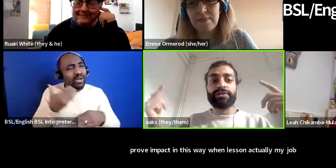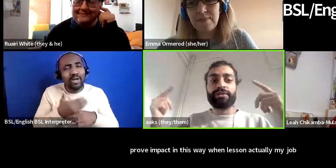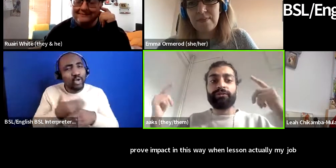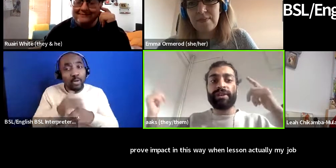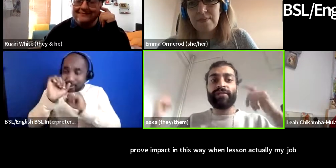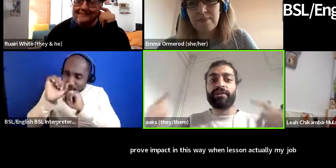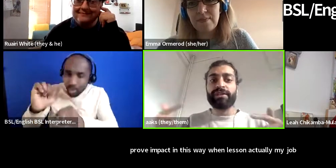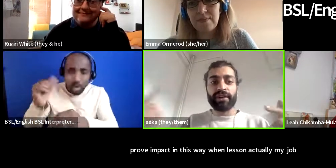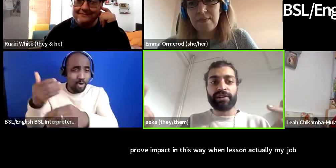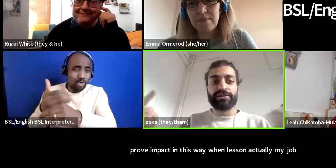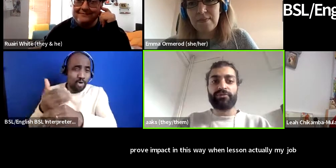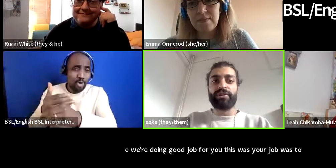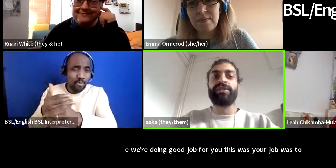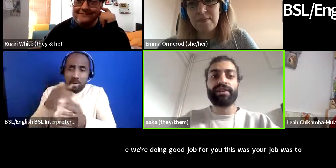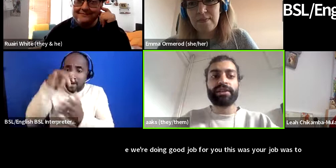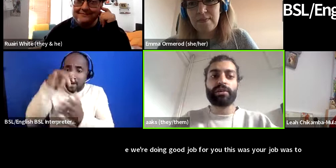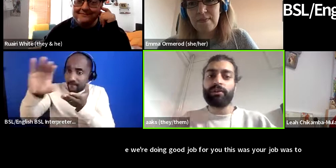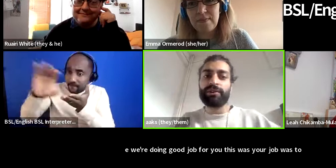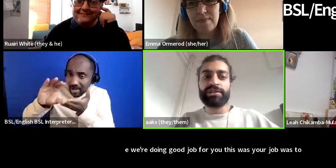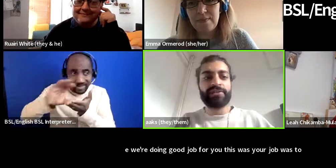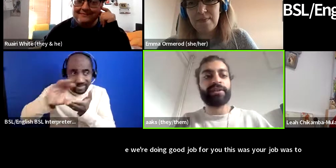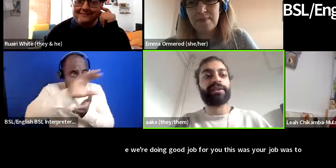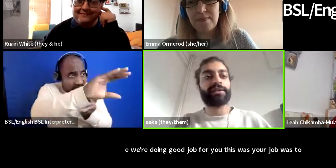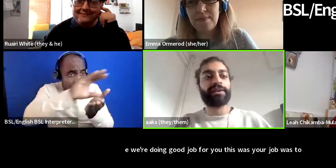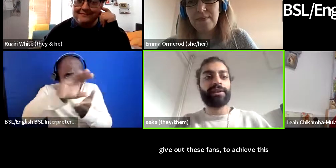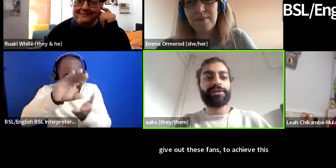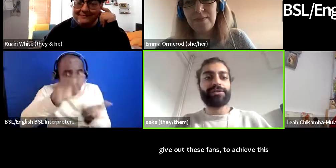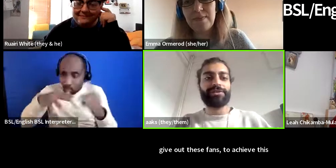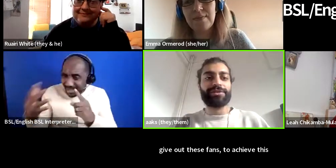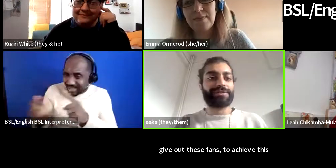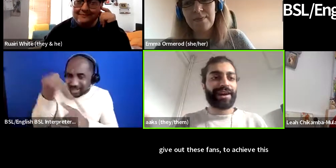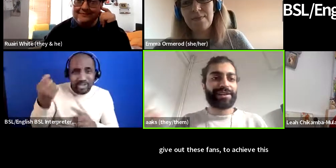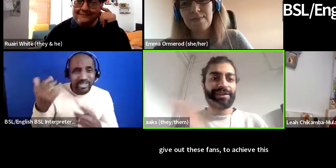to give out these funds to achieve this when we're achieving it so just actually we're